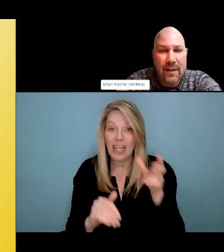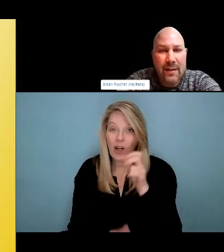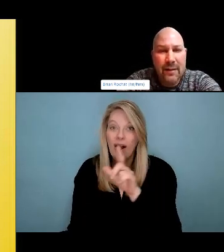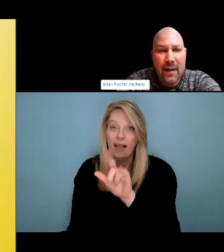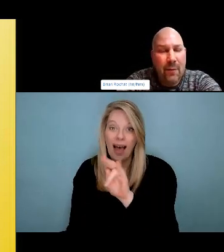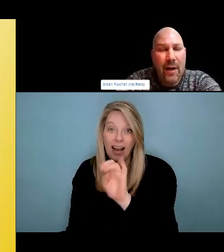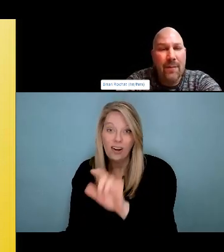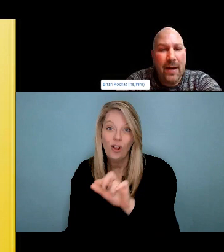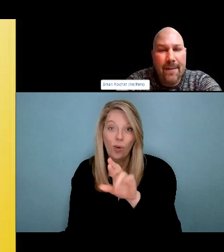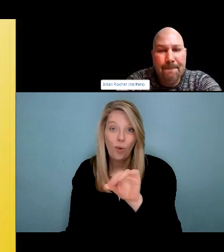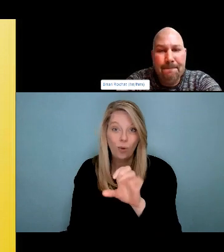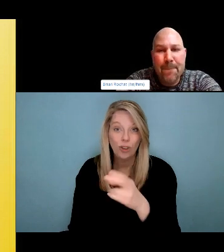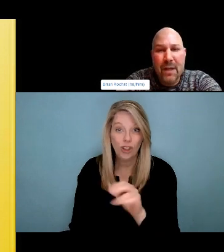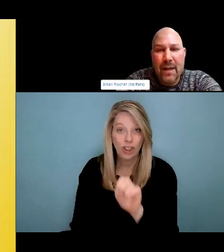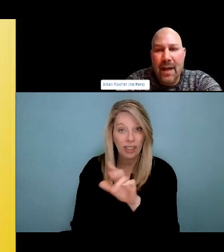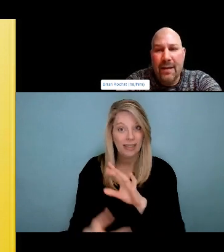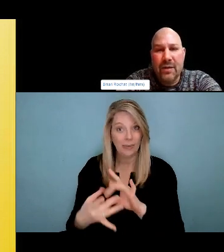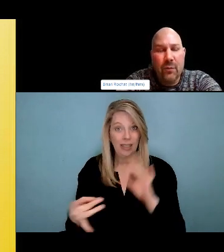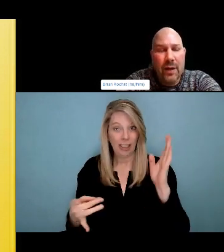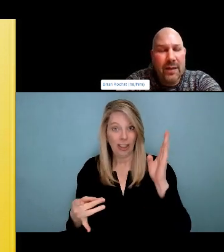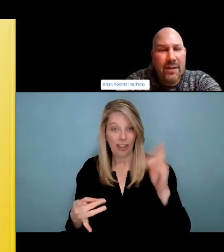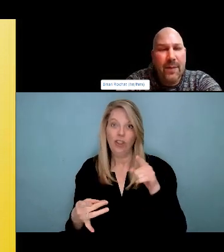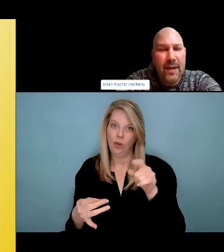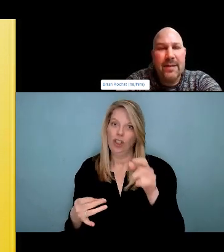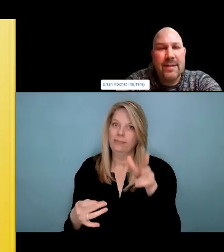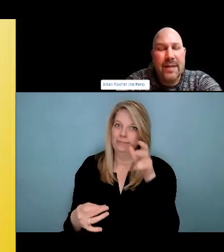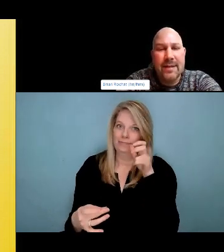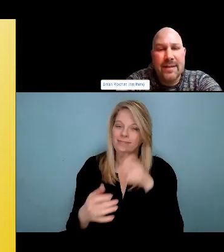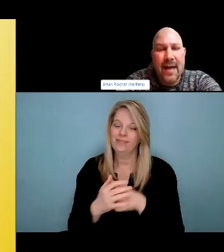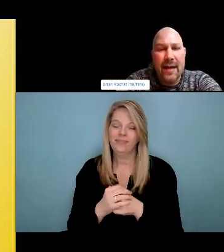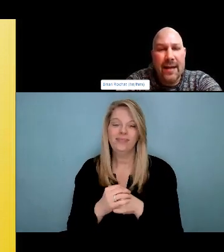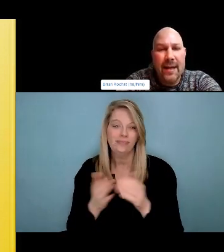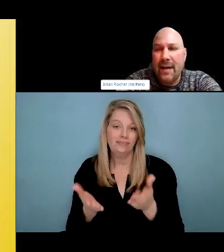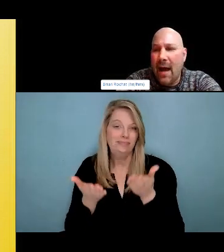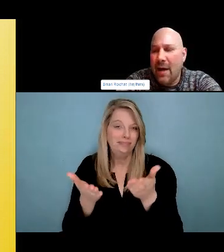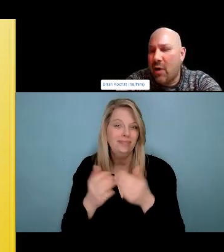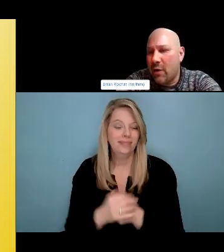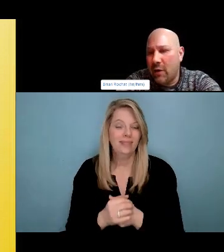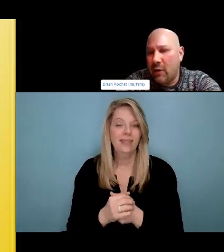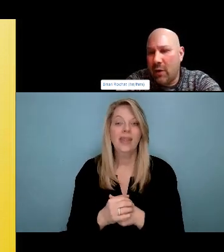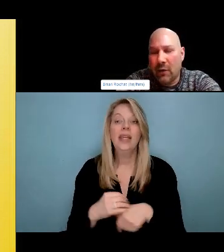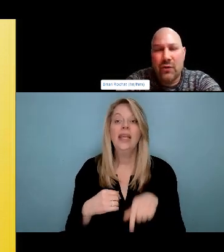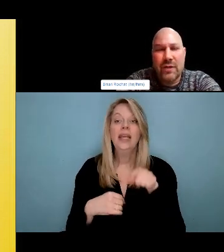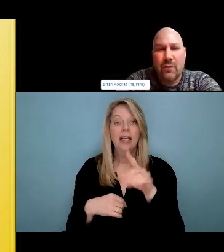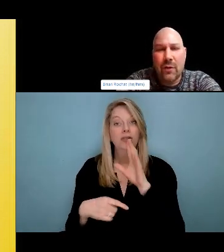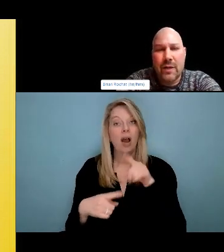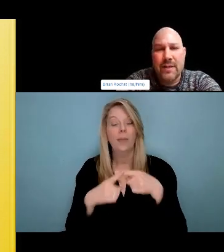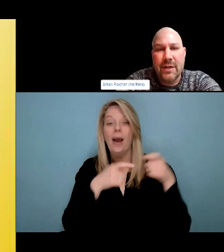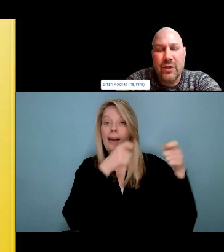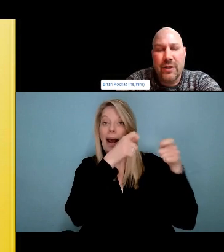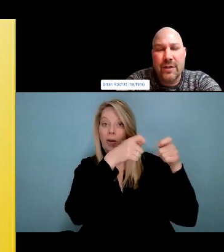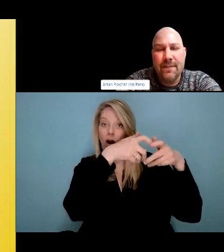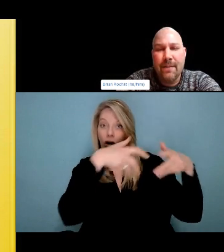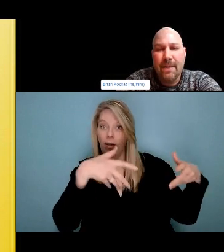It focuses on their wellness and what do they need in life, right? It's not just, well,